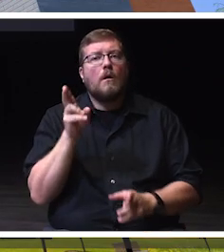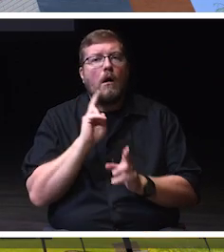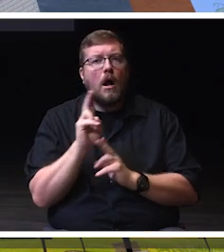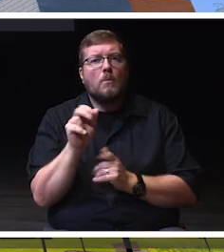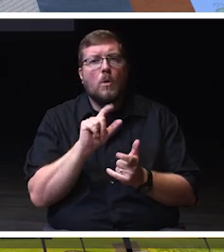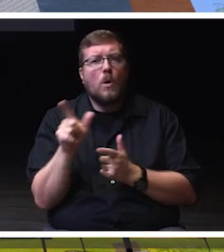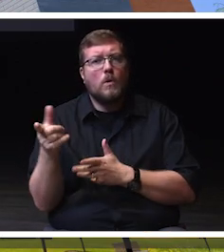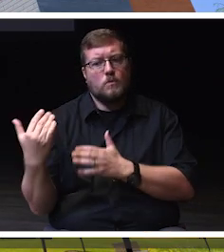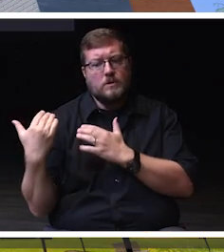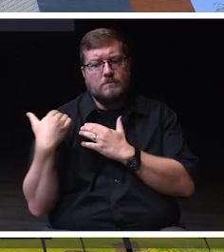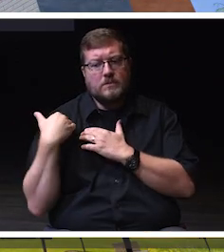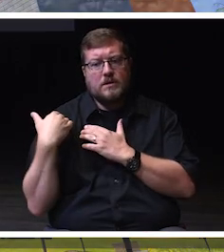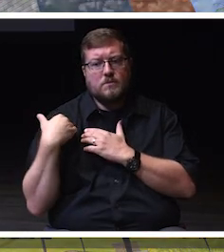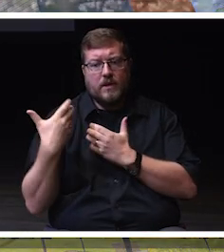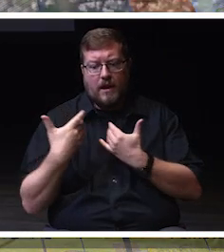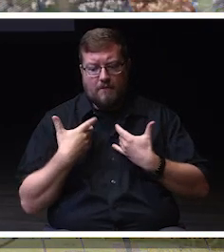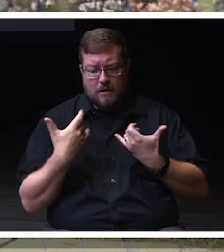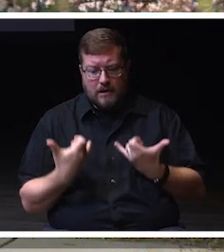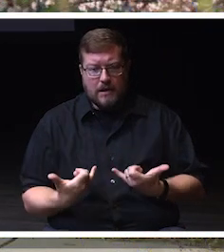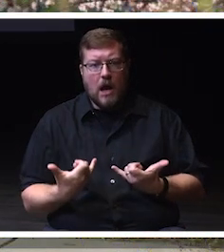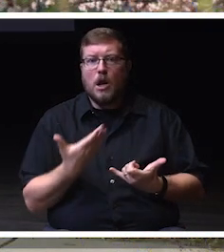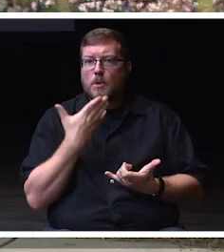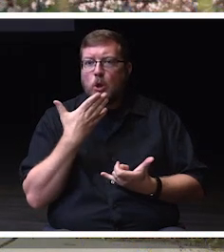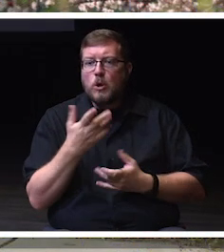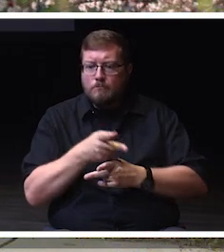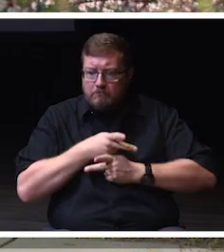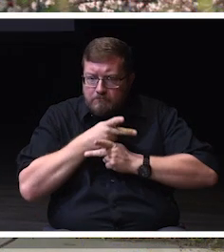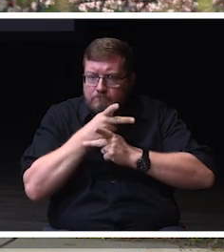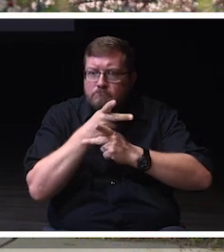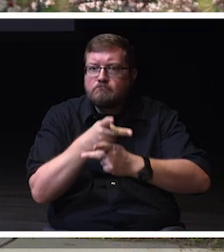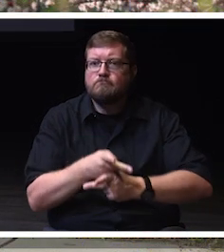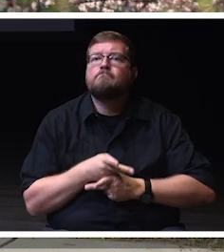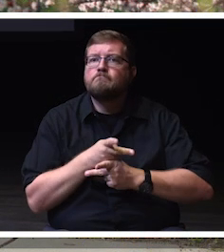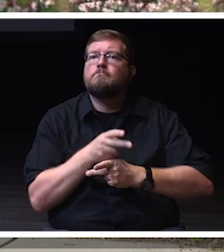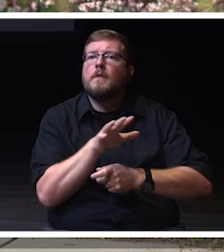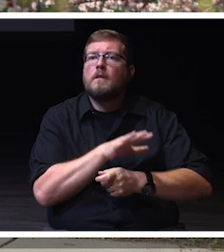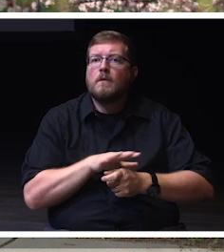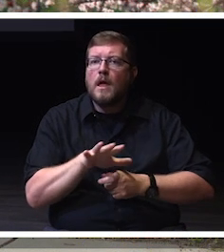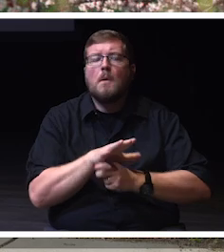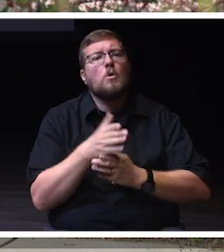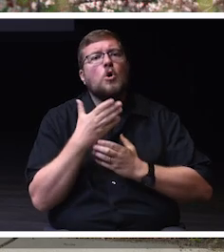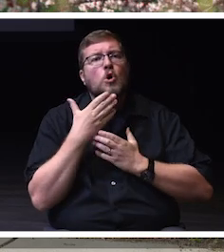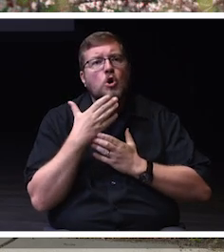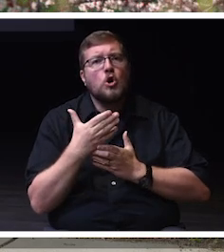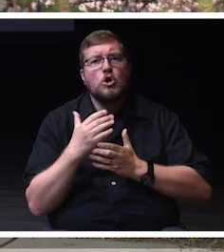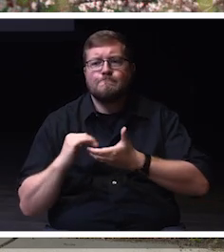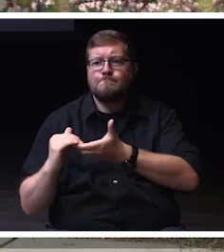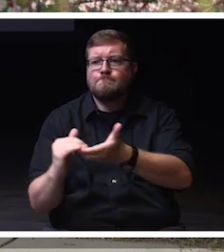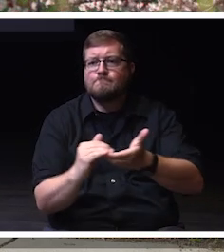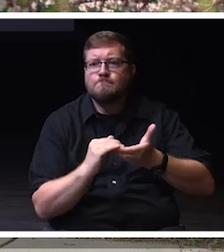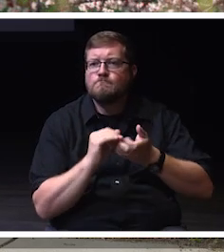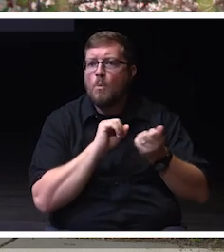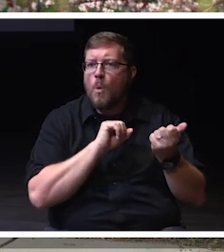to be good stewards of these lands and good neighbors to all Wisconsin Indigenous populations.